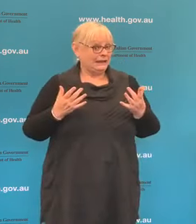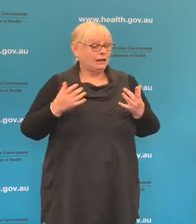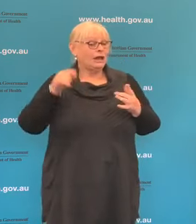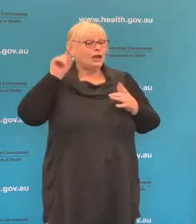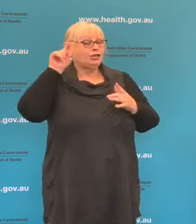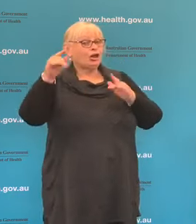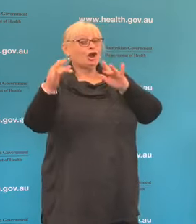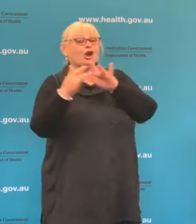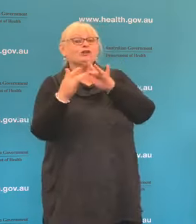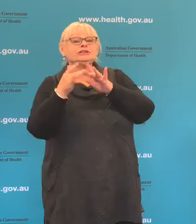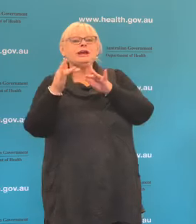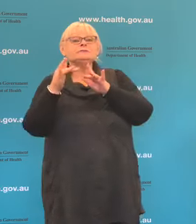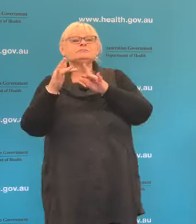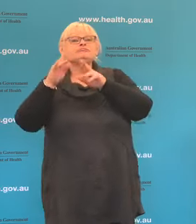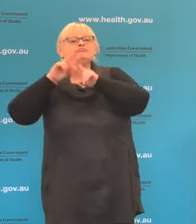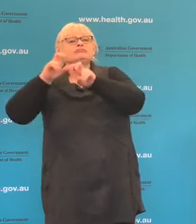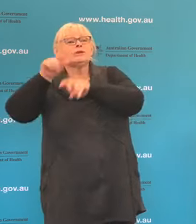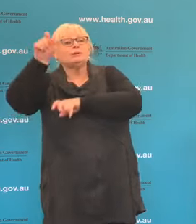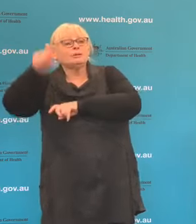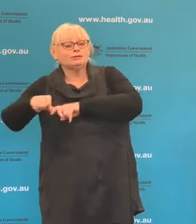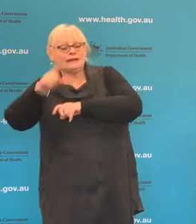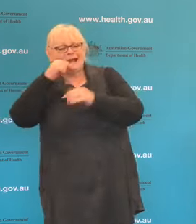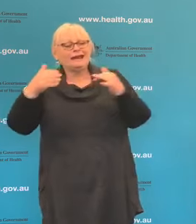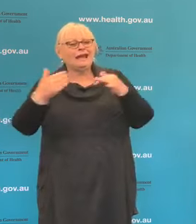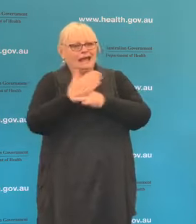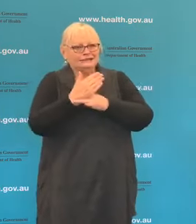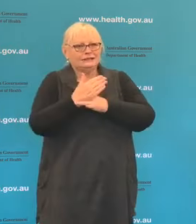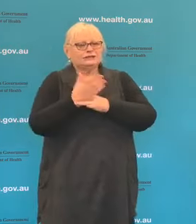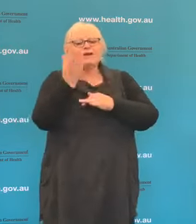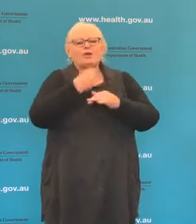tracer, they'll be able to access details from when you downloaded the app.